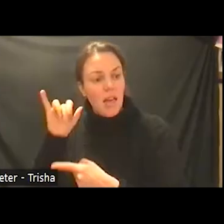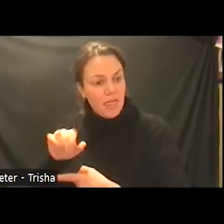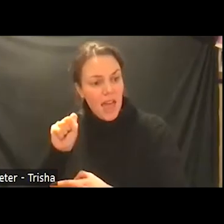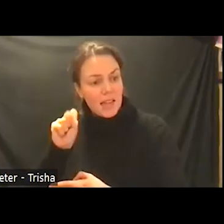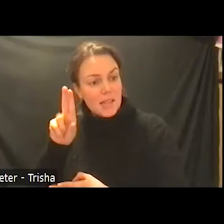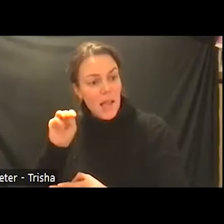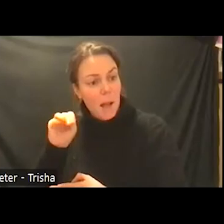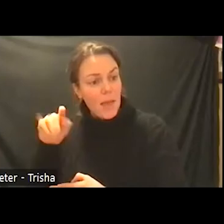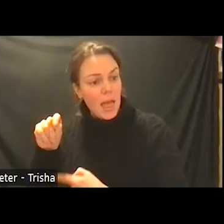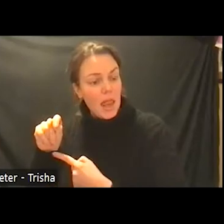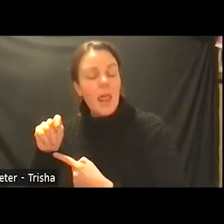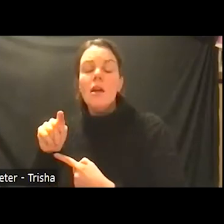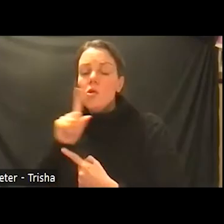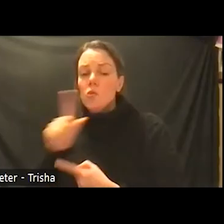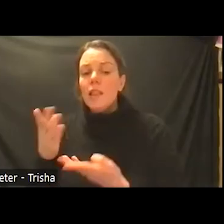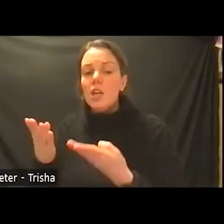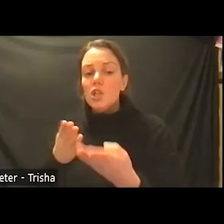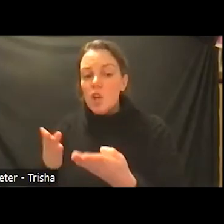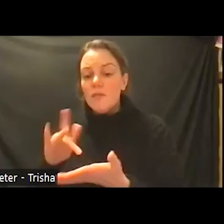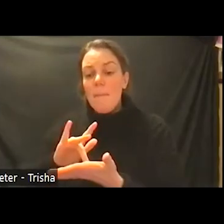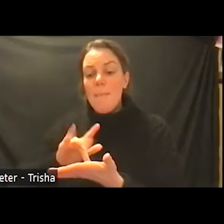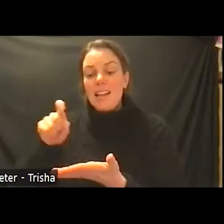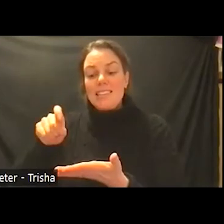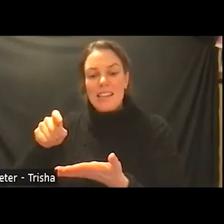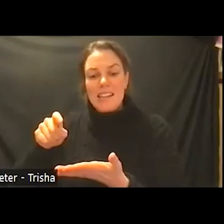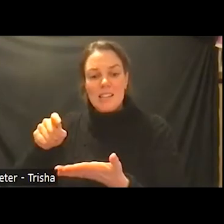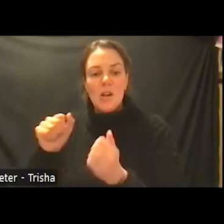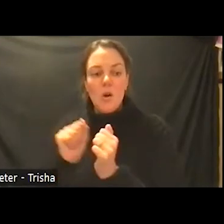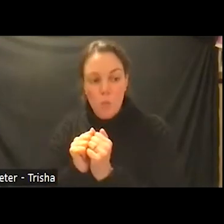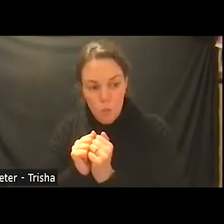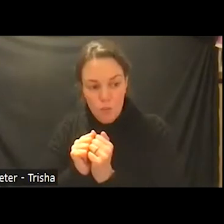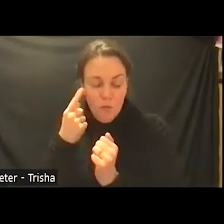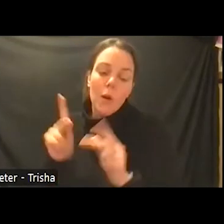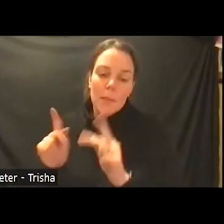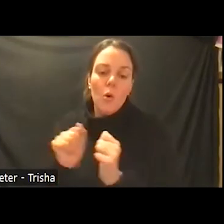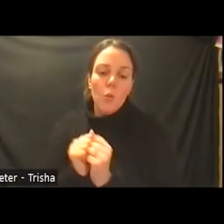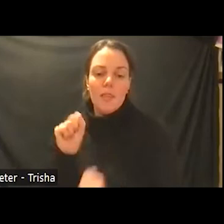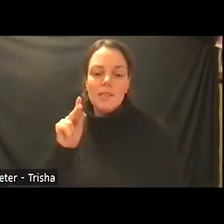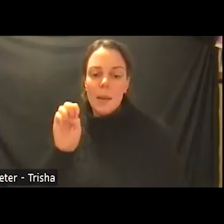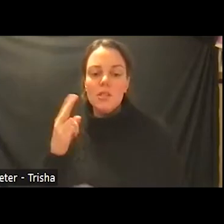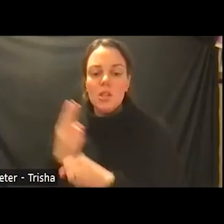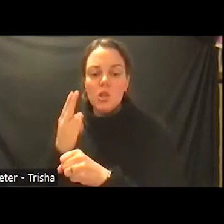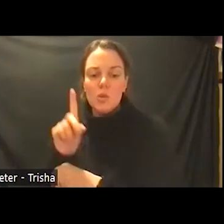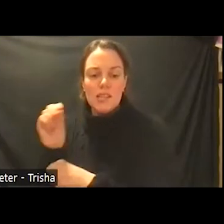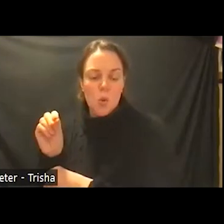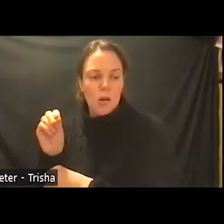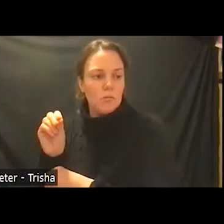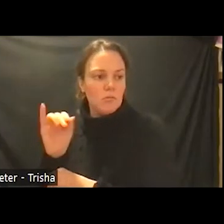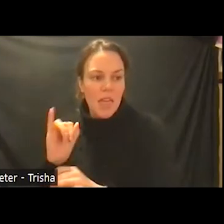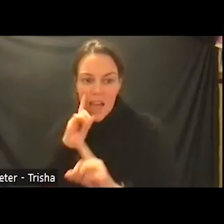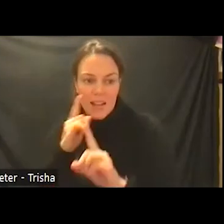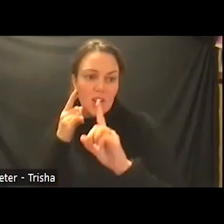serves the medical needs of people with substance use disorder it is the goal of this unit and the